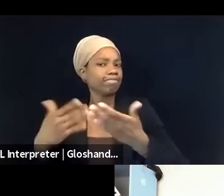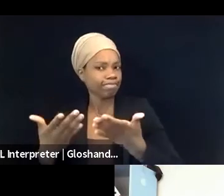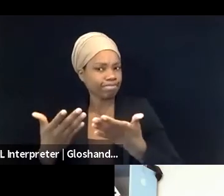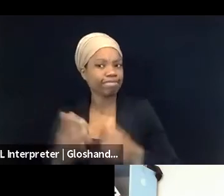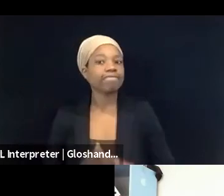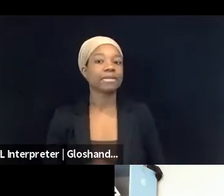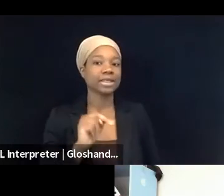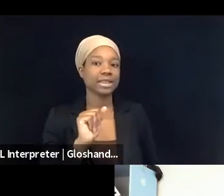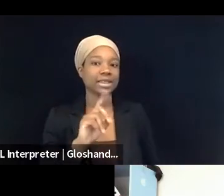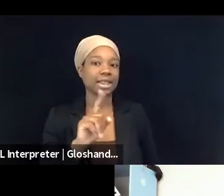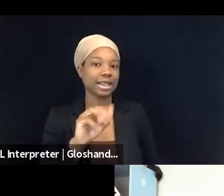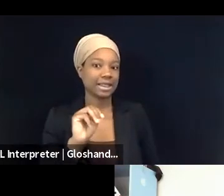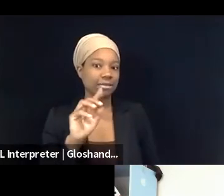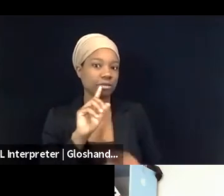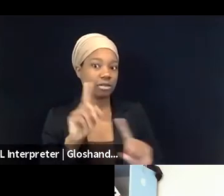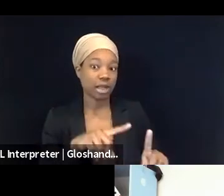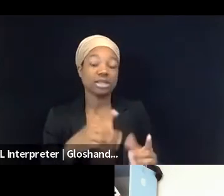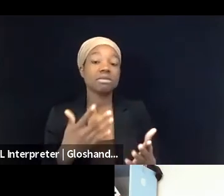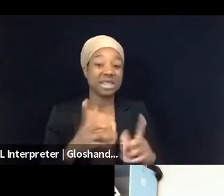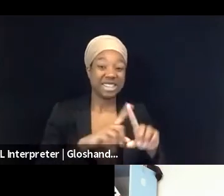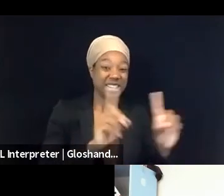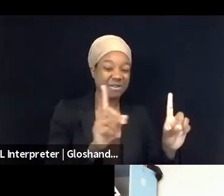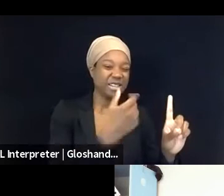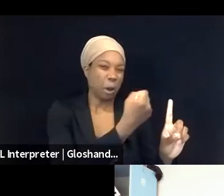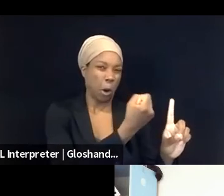I think it's important to see the picture in general,